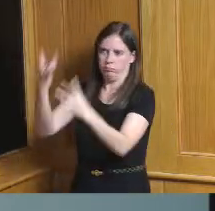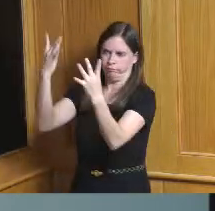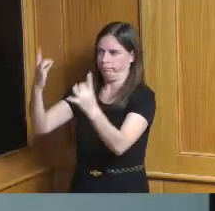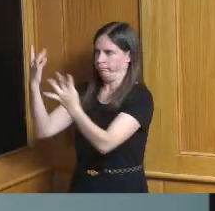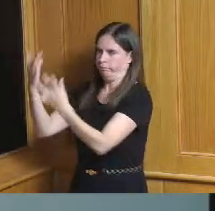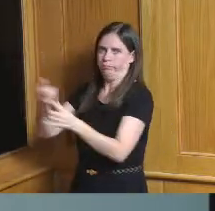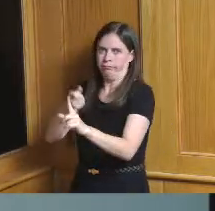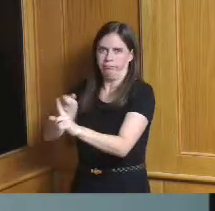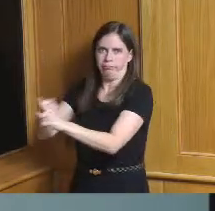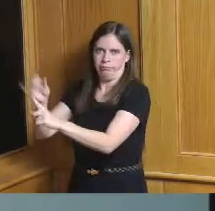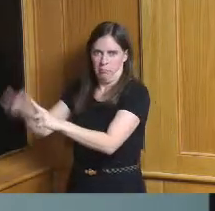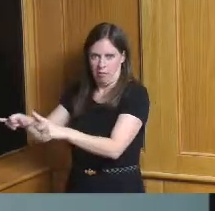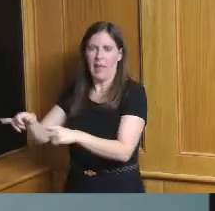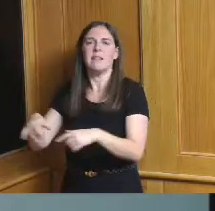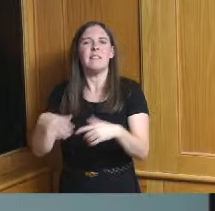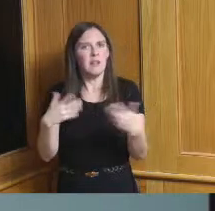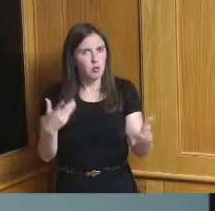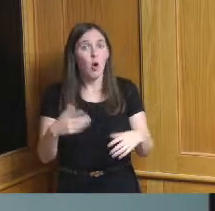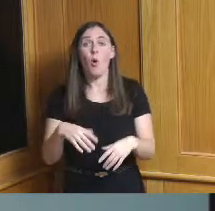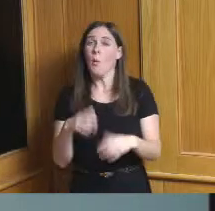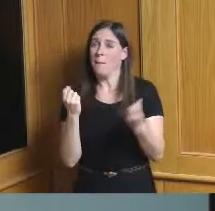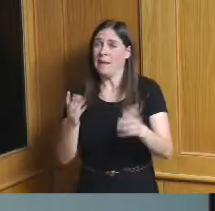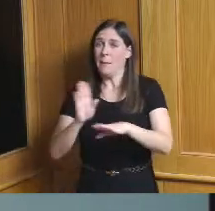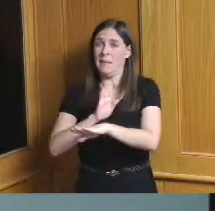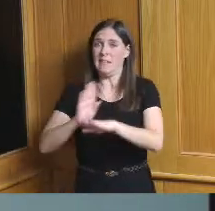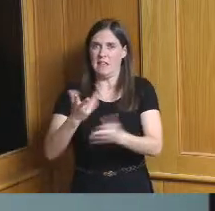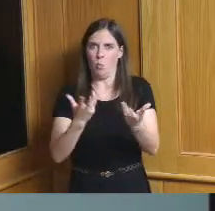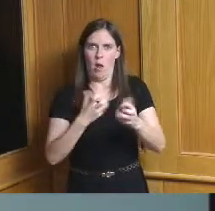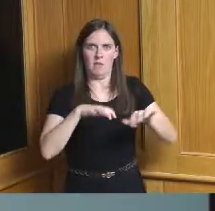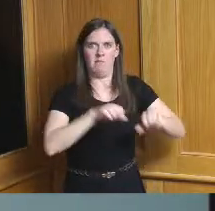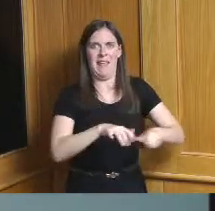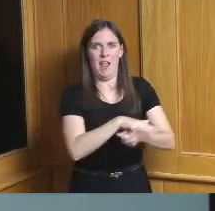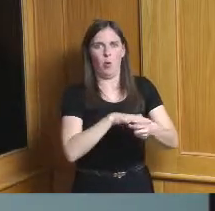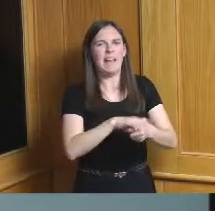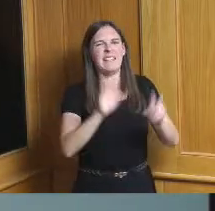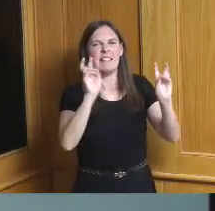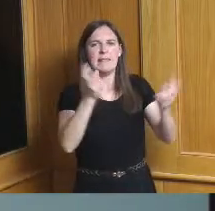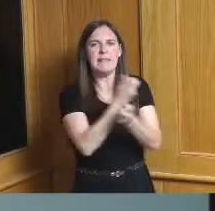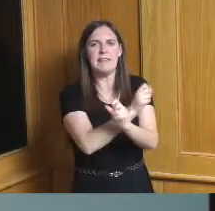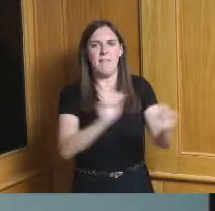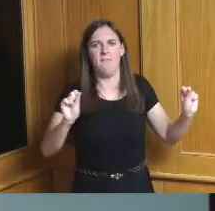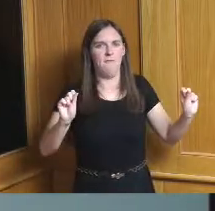places that are off of coasts away from fire zones to business expansion and that is us